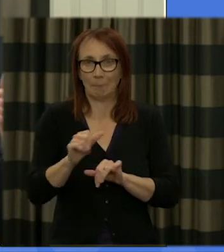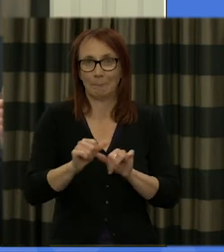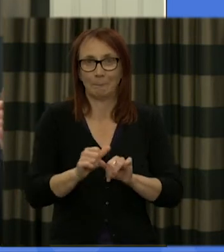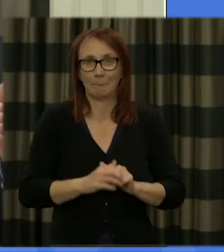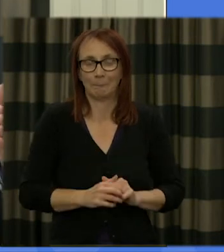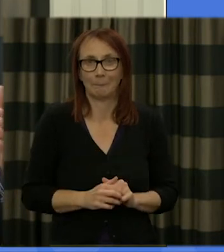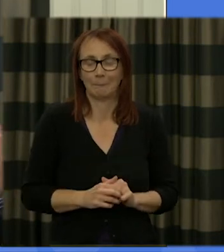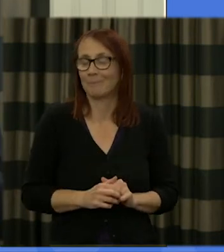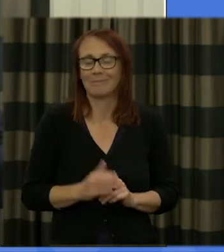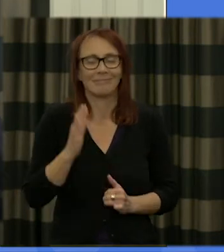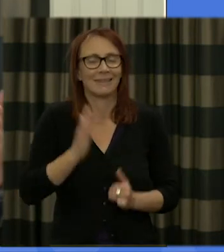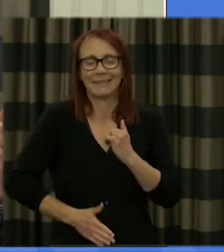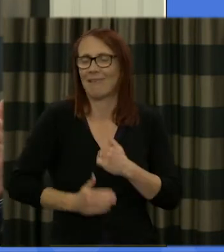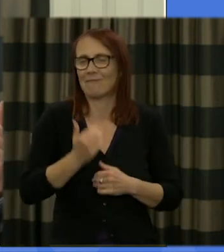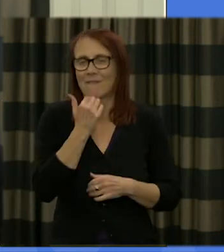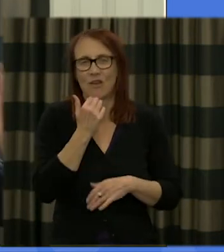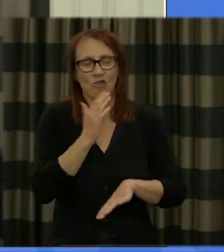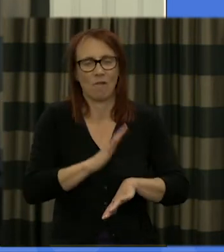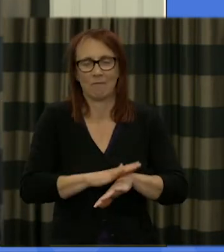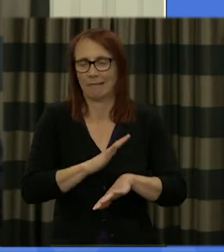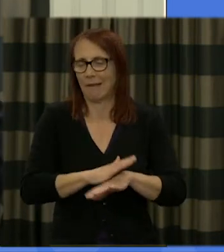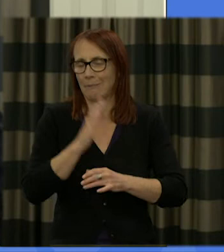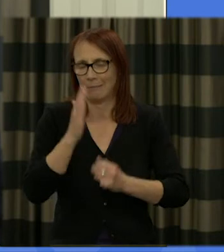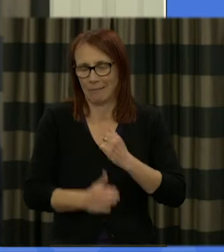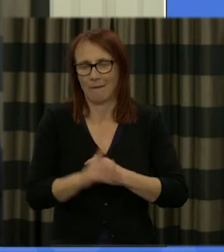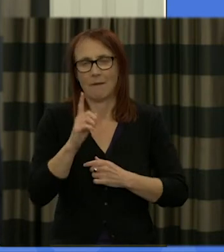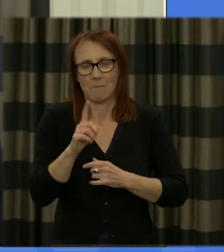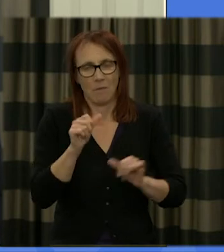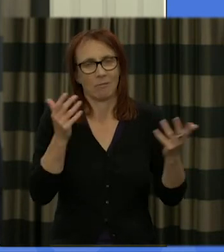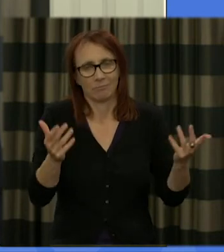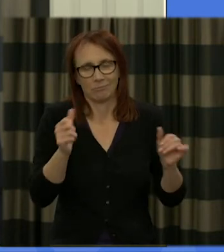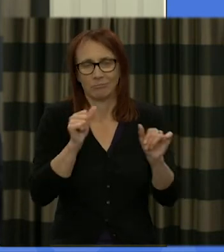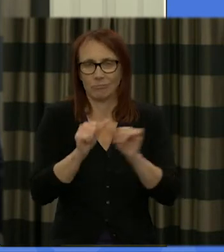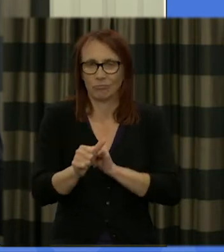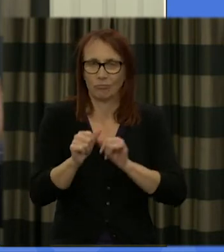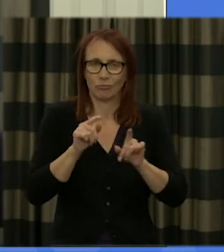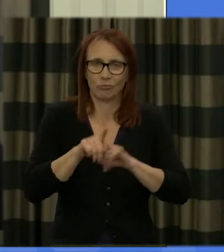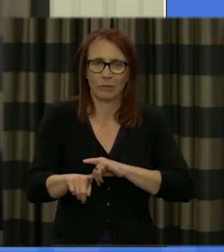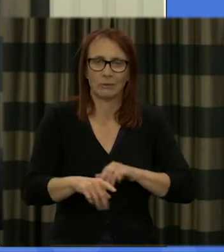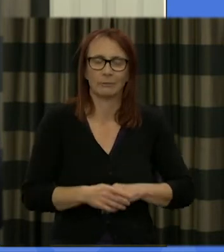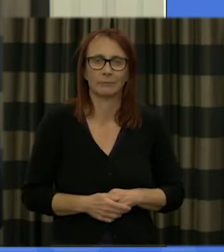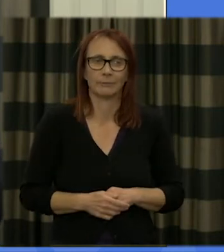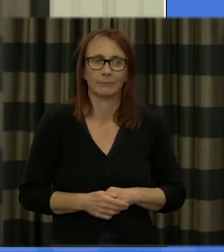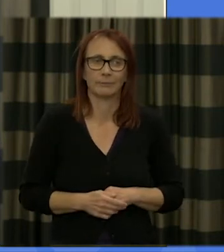it'll not be enough time it will be frustrating but we'll see where we can get to so that's it I think we'll finish off with a wrap-up and I'm going to ask